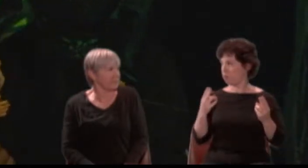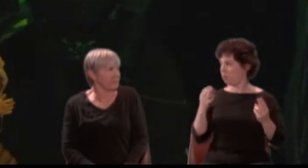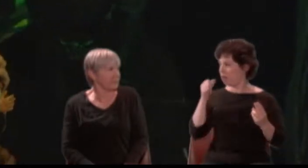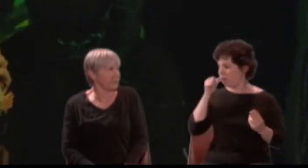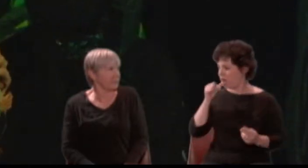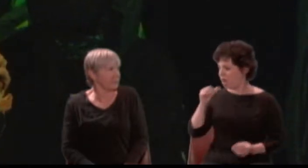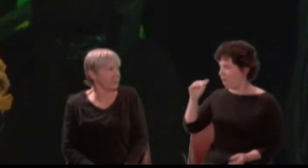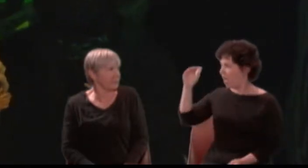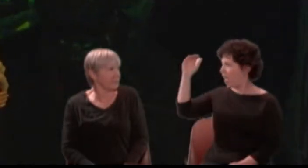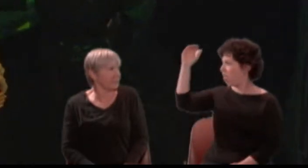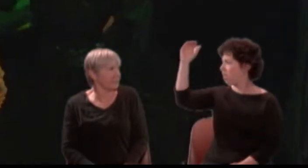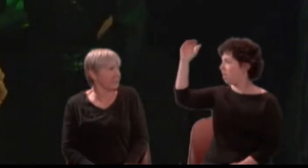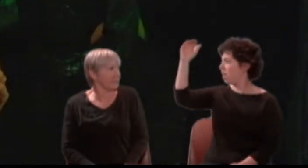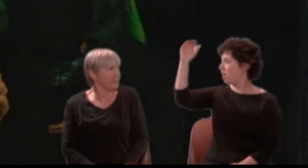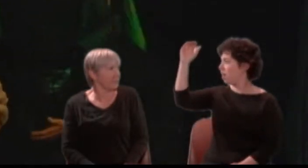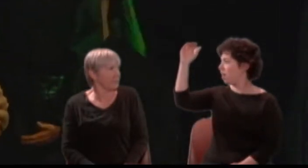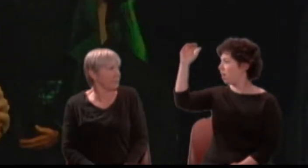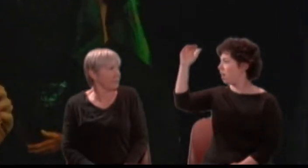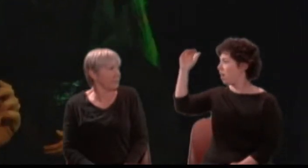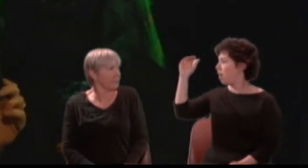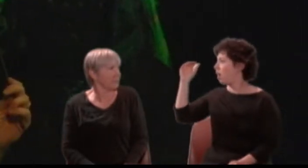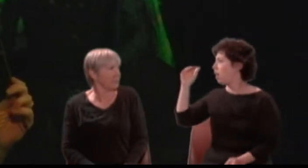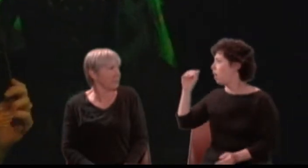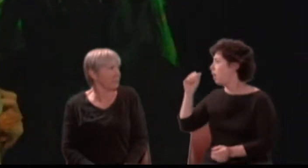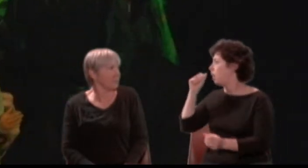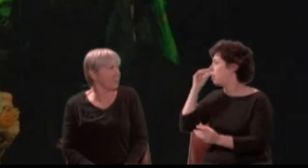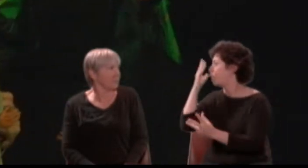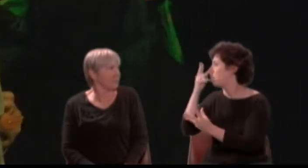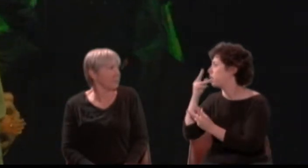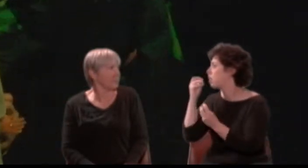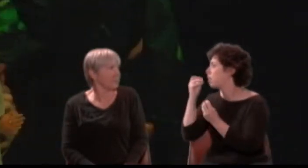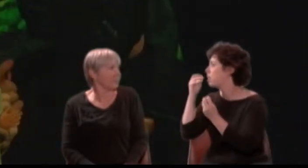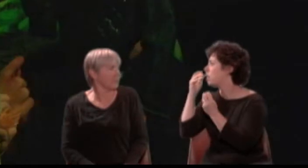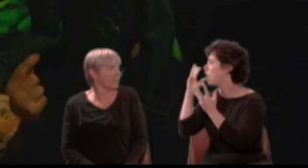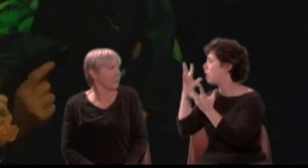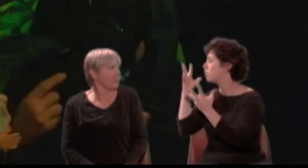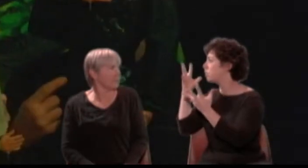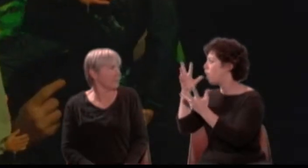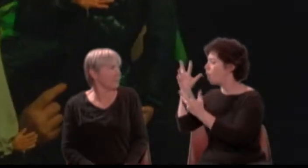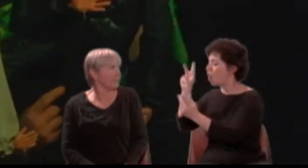goddess, nymph, perfect, divine!